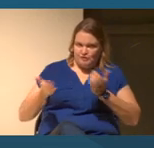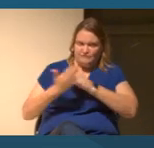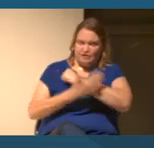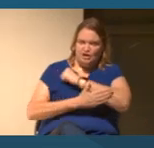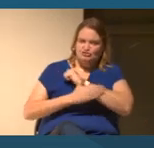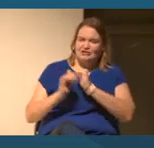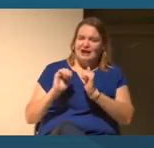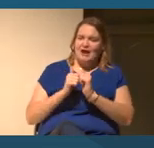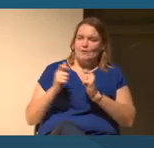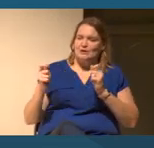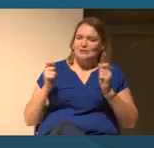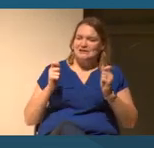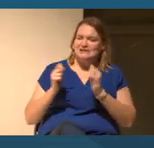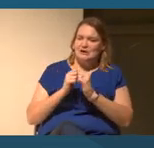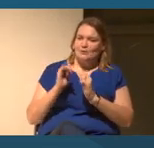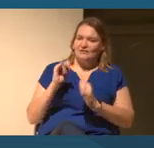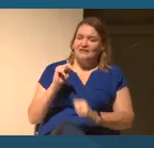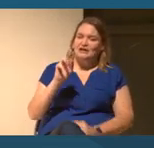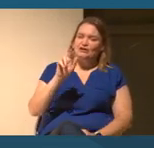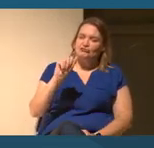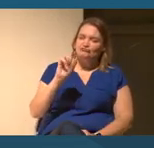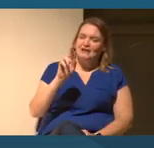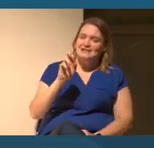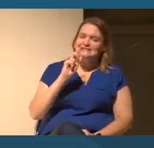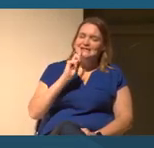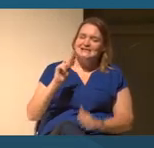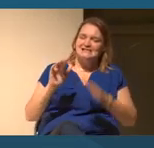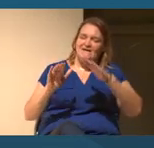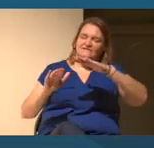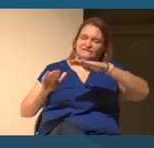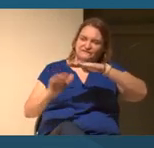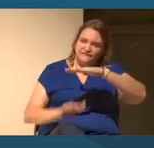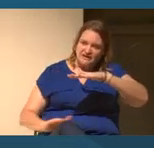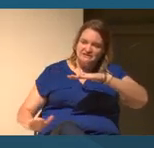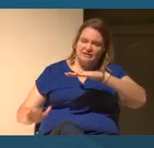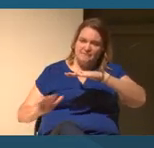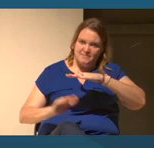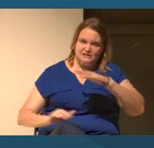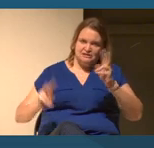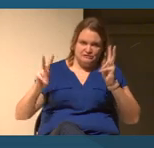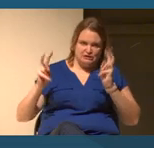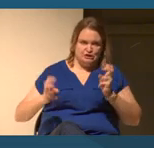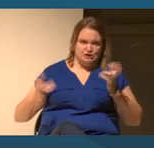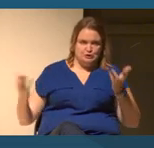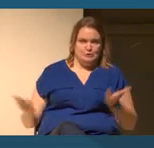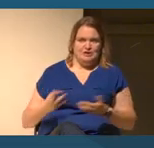Race is a fundamental issue historically and even now in the United States, and one that